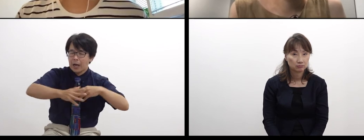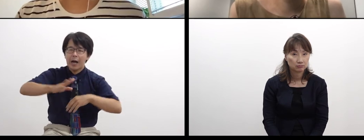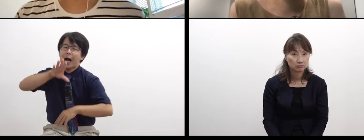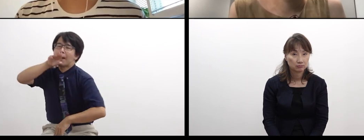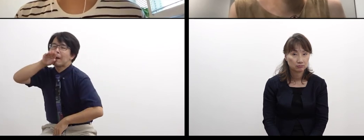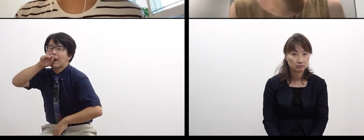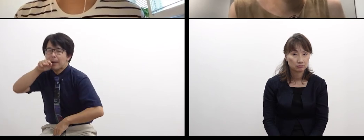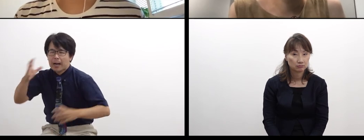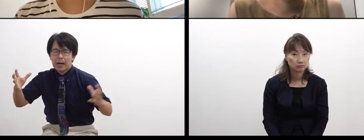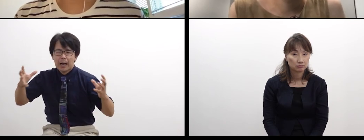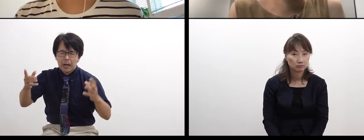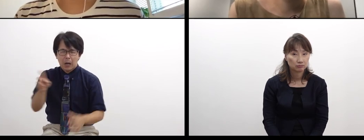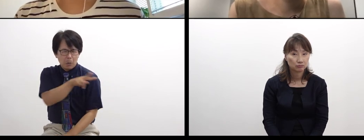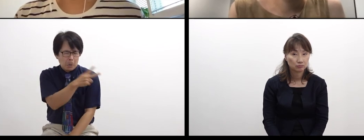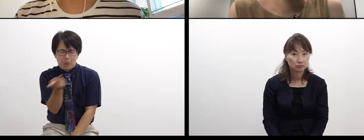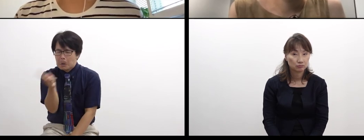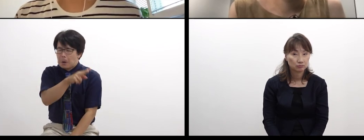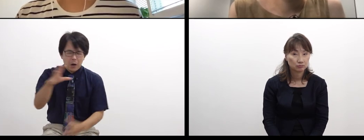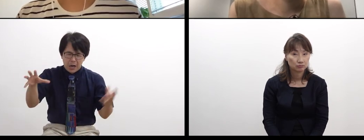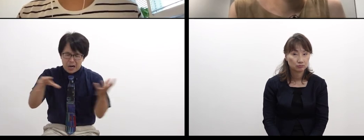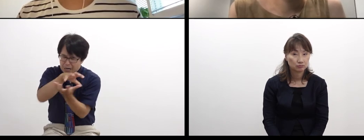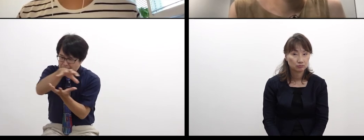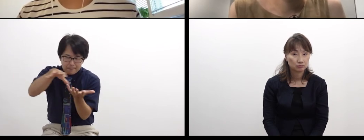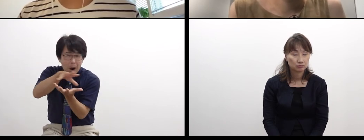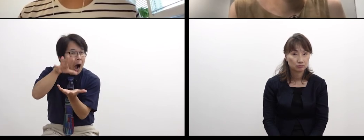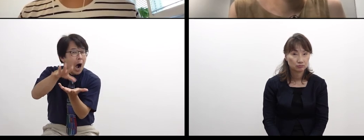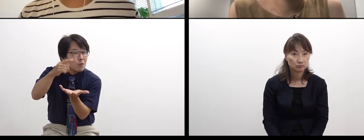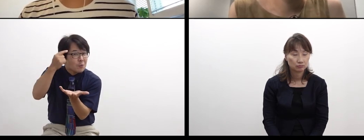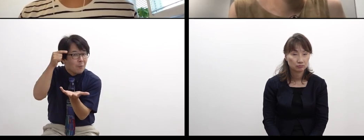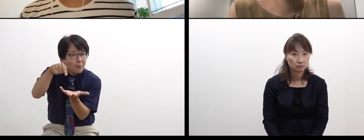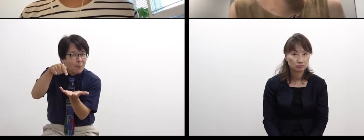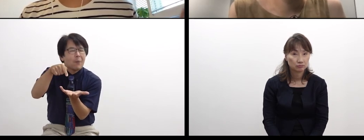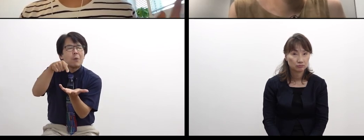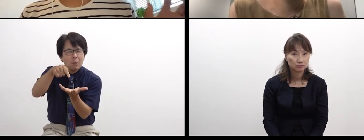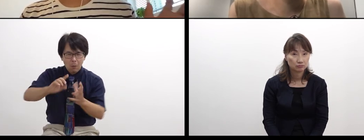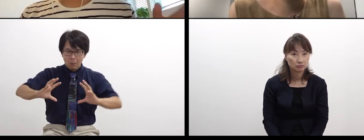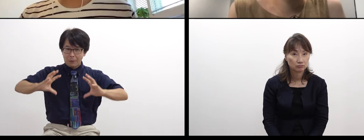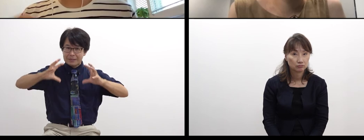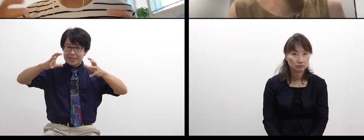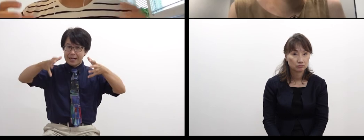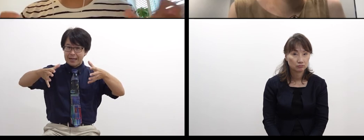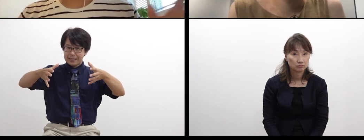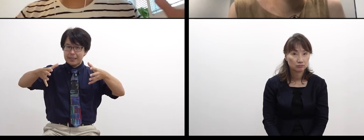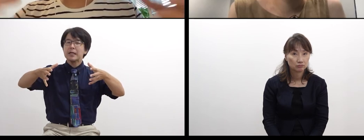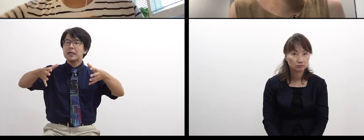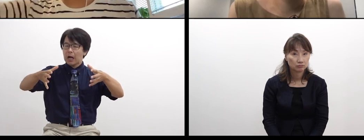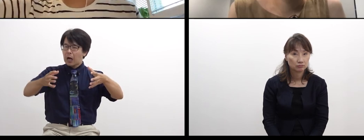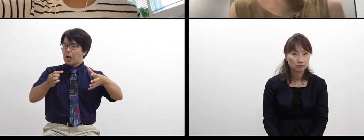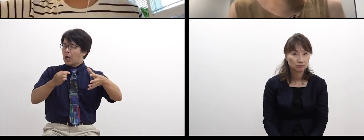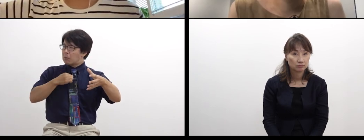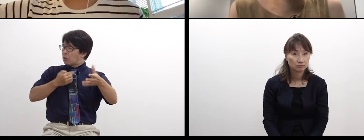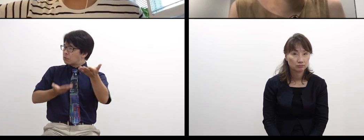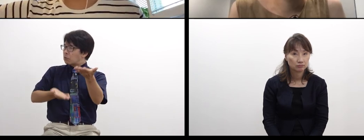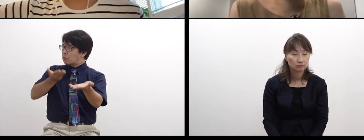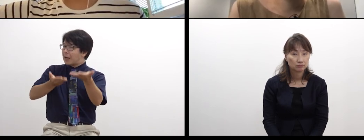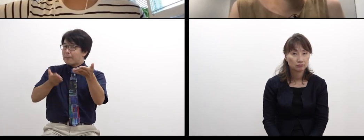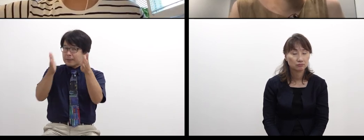I imagine that you’re seeing the world twice as me at that time,